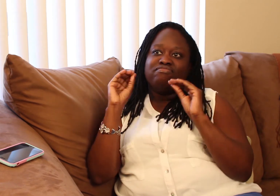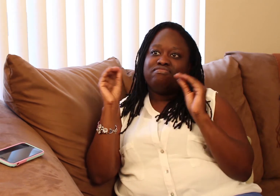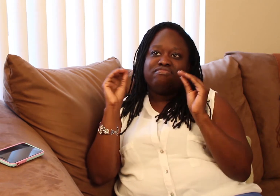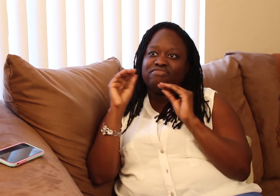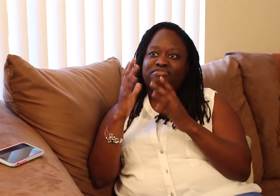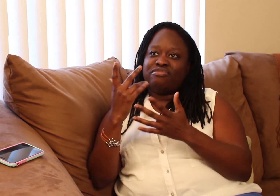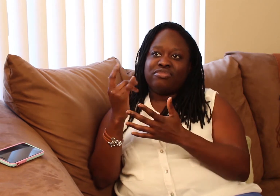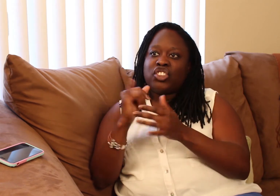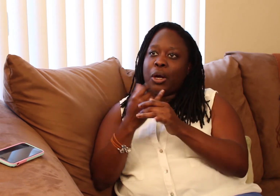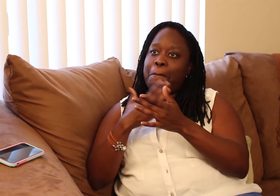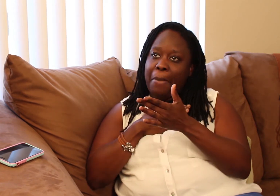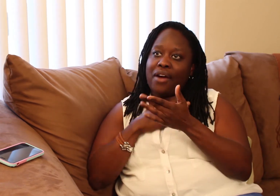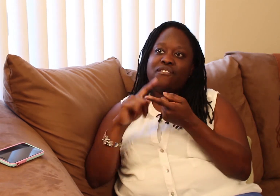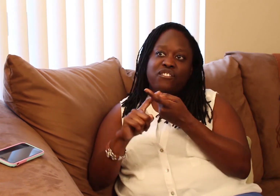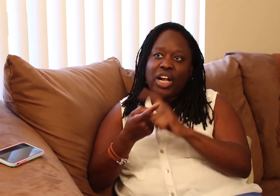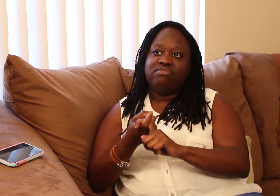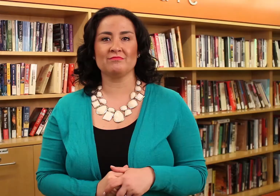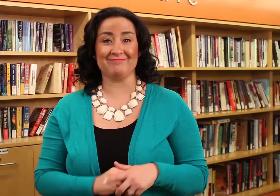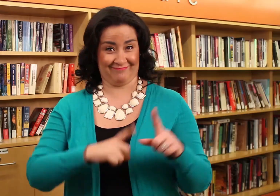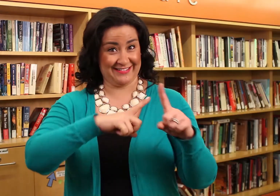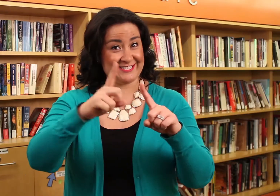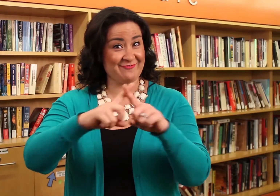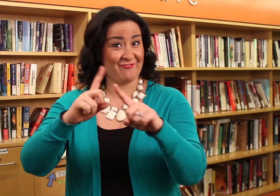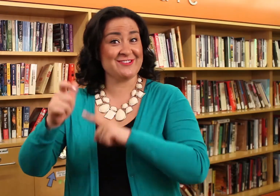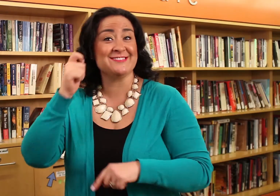I’d only use them with my friends."